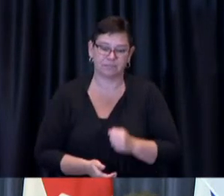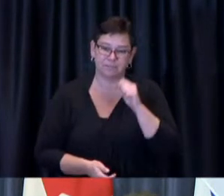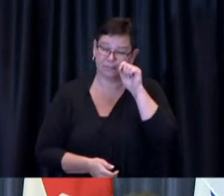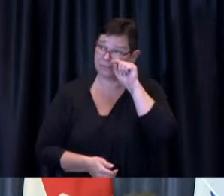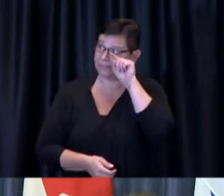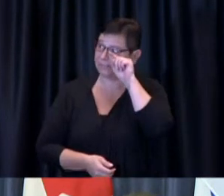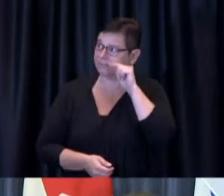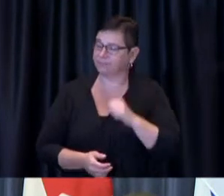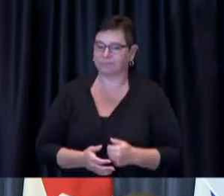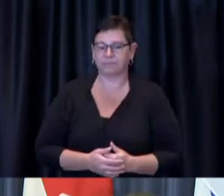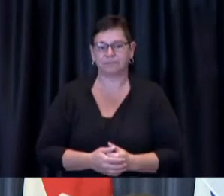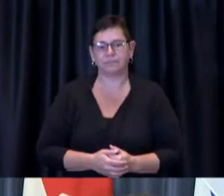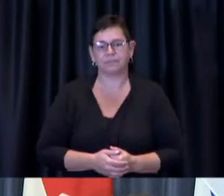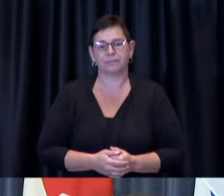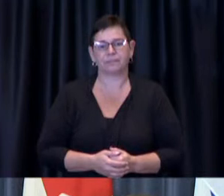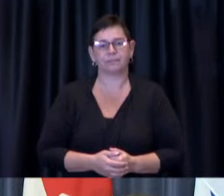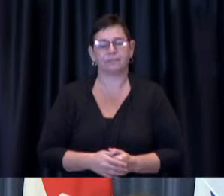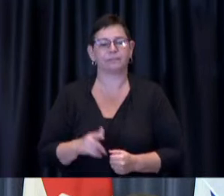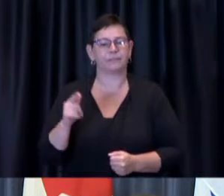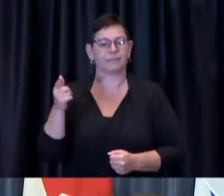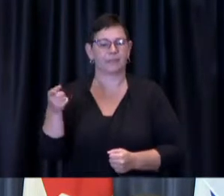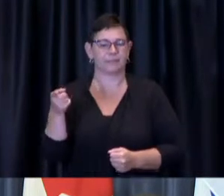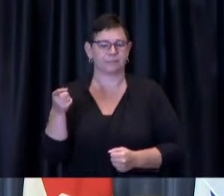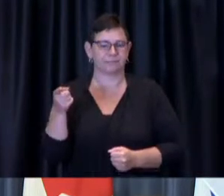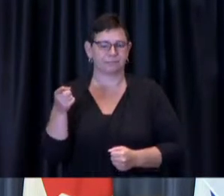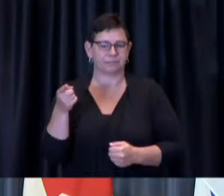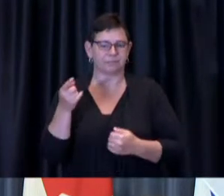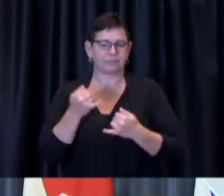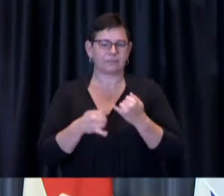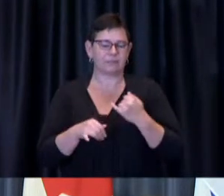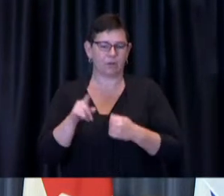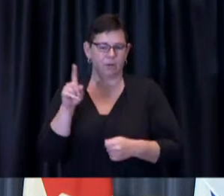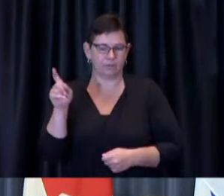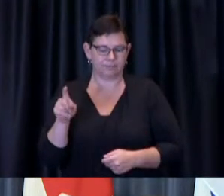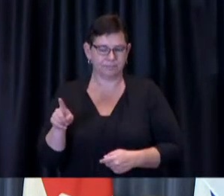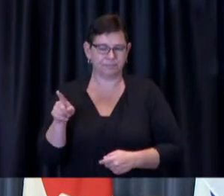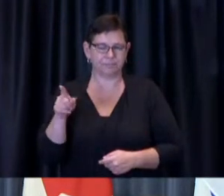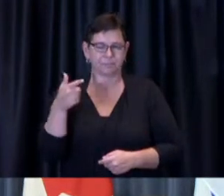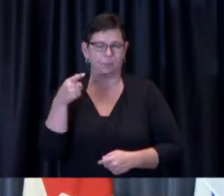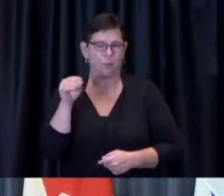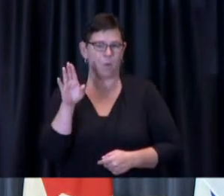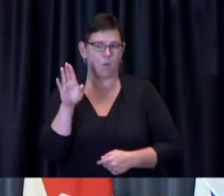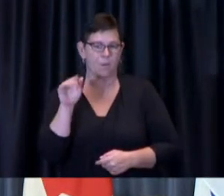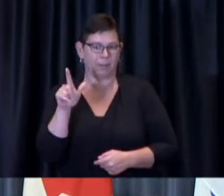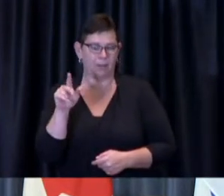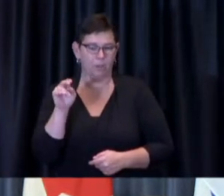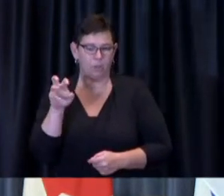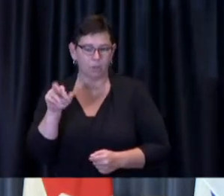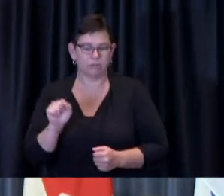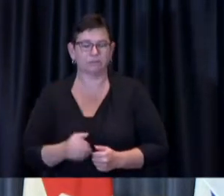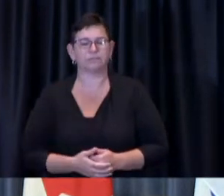and finally we have Morgan Campbell from Global News go ahead Morgan thanks for taking my question